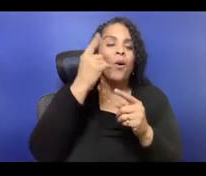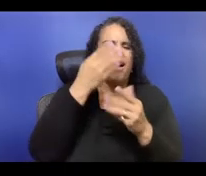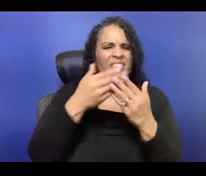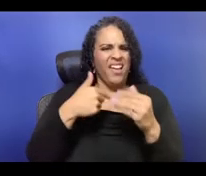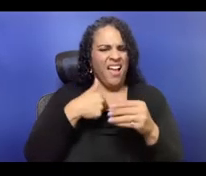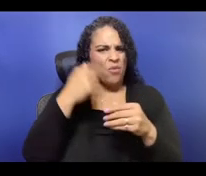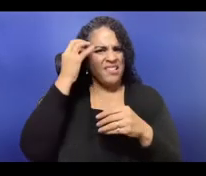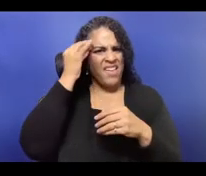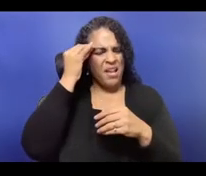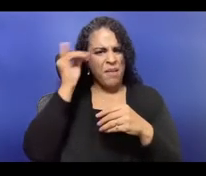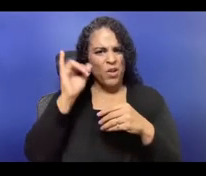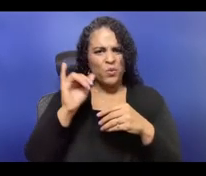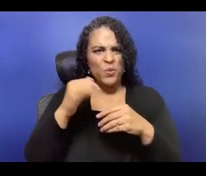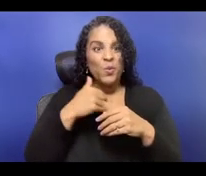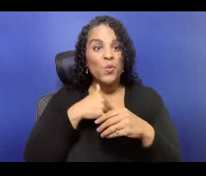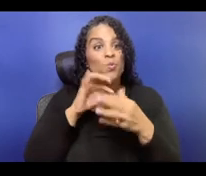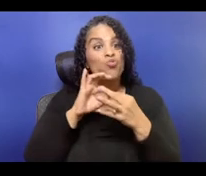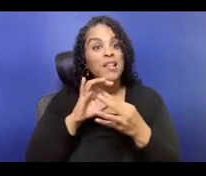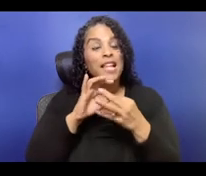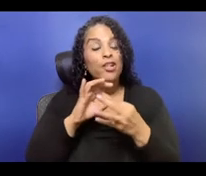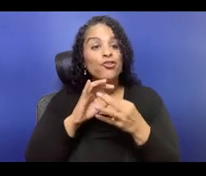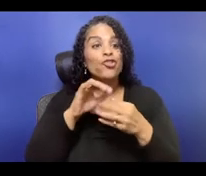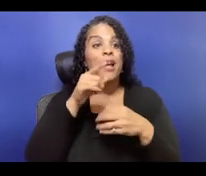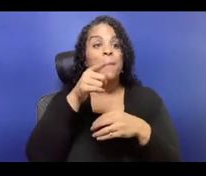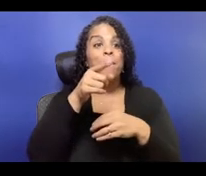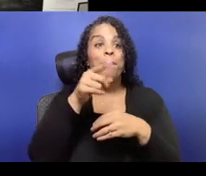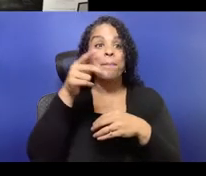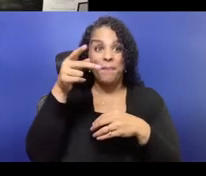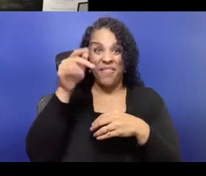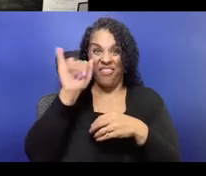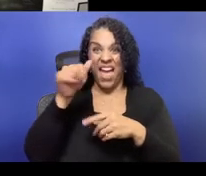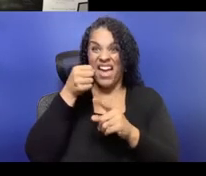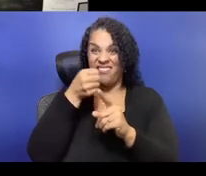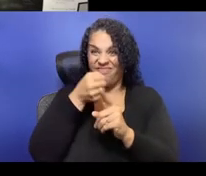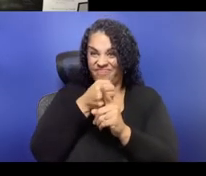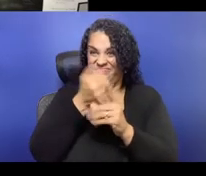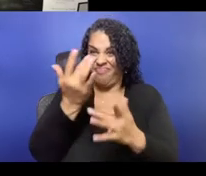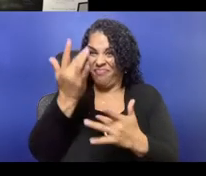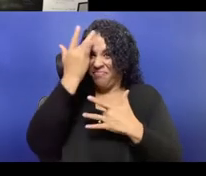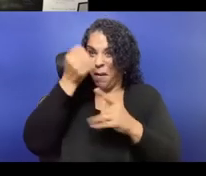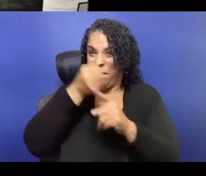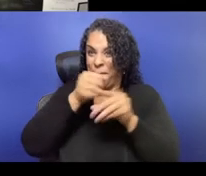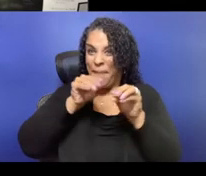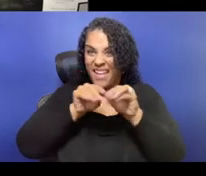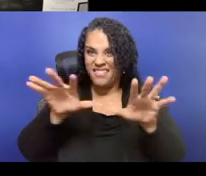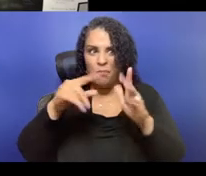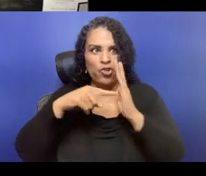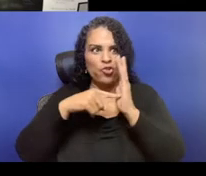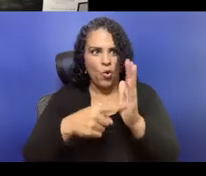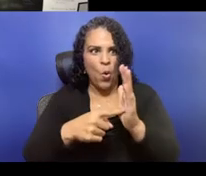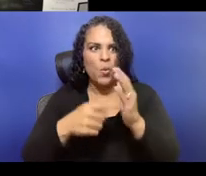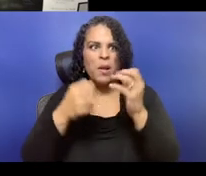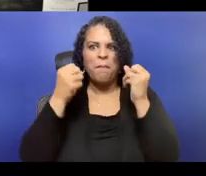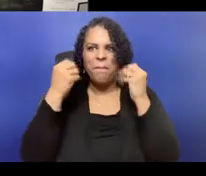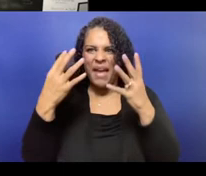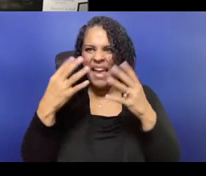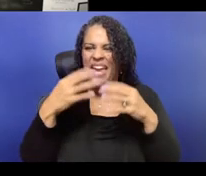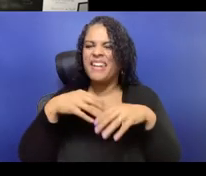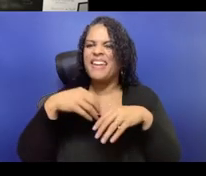So Marc Bamuthi Joseph, I was reminded of something really brilliant that he comes back to, which is a question he always asks himself